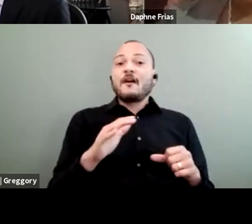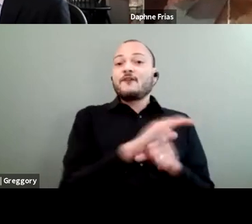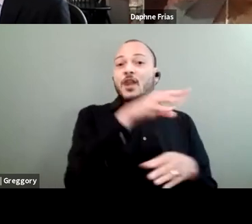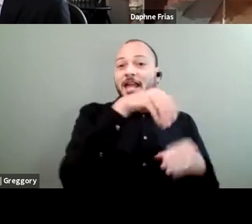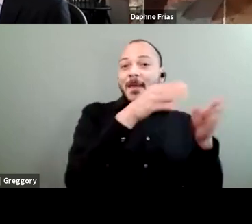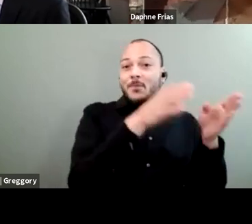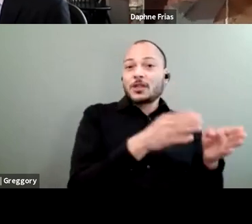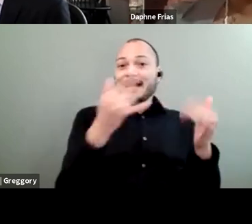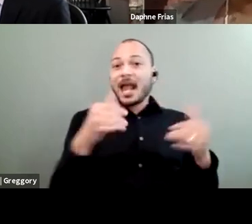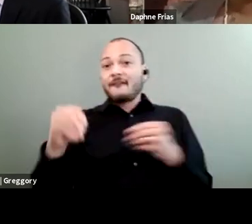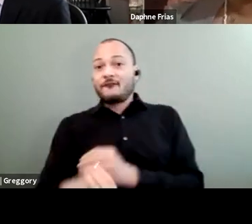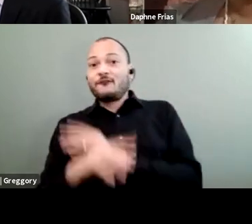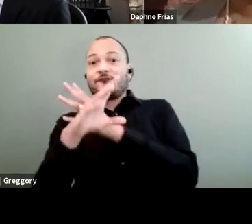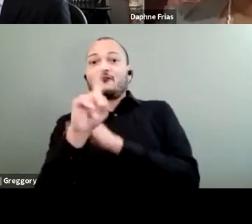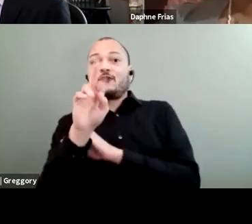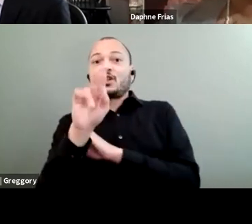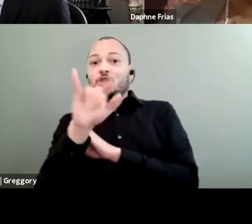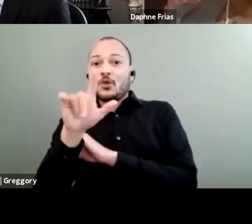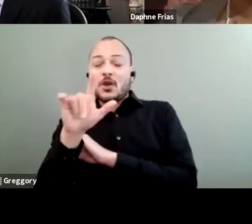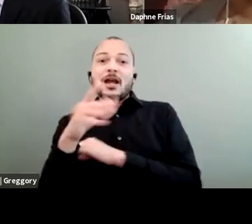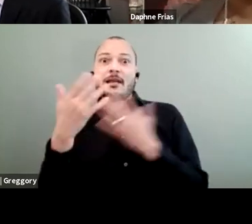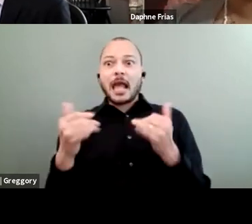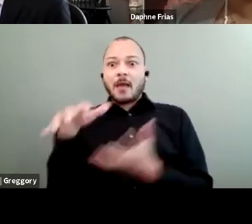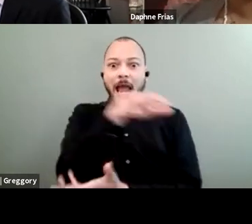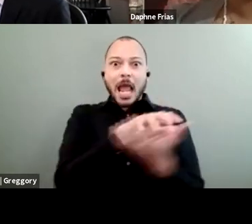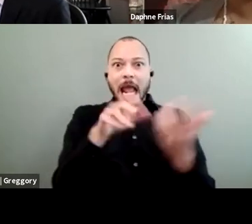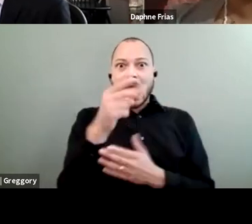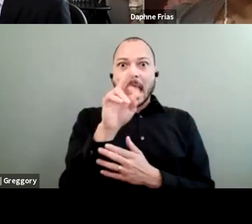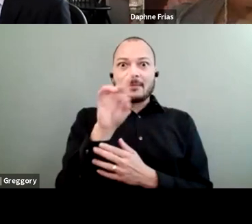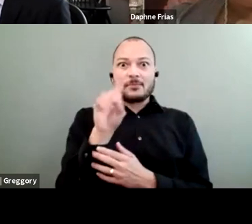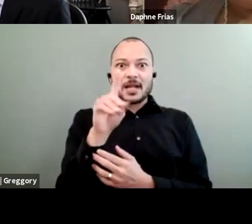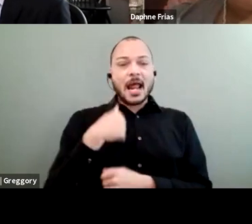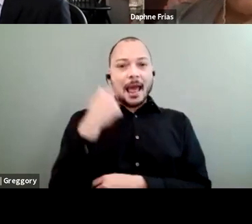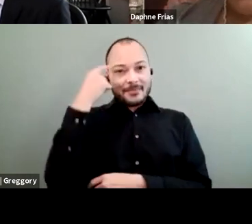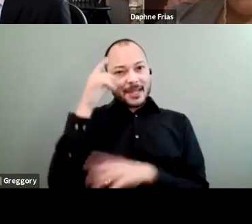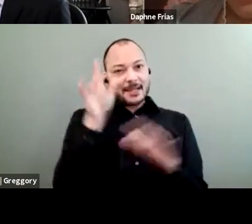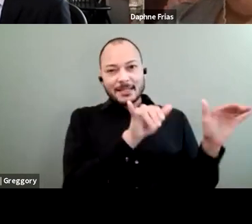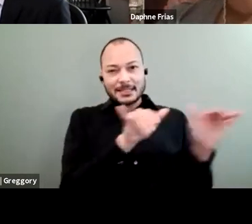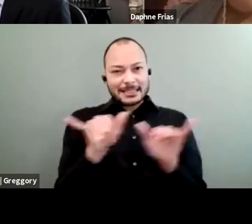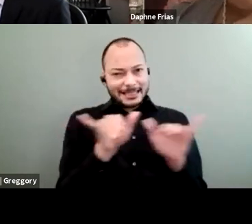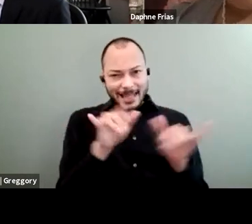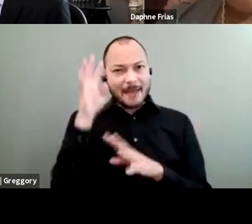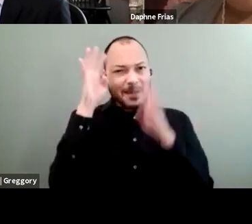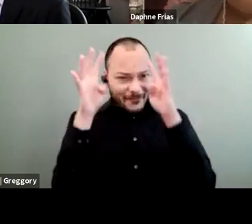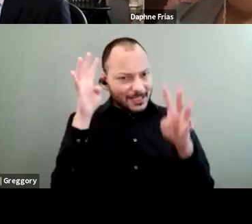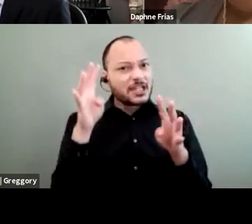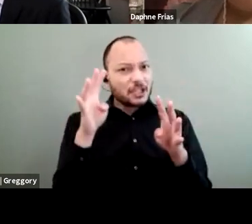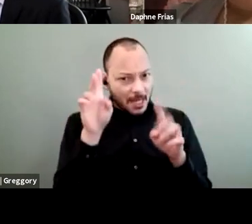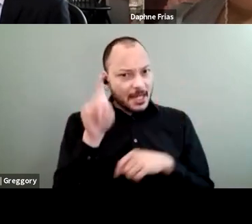I think the same sort of innovation is needed in how grants are proposed